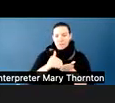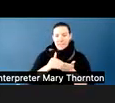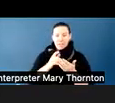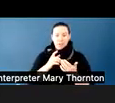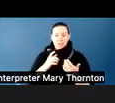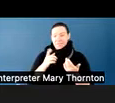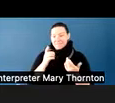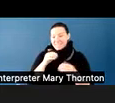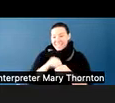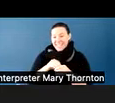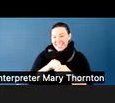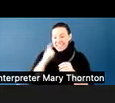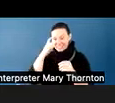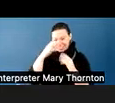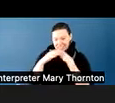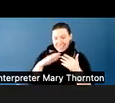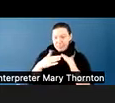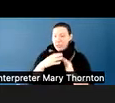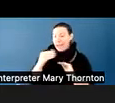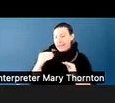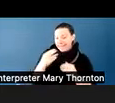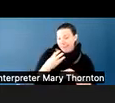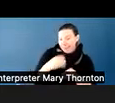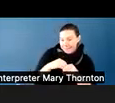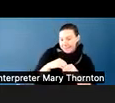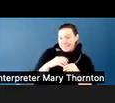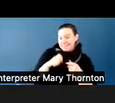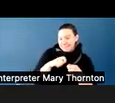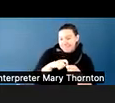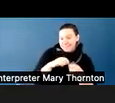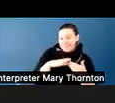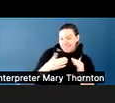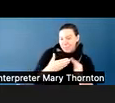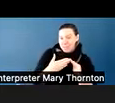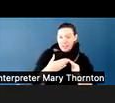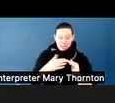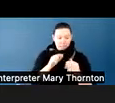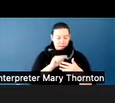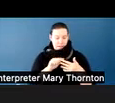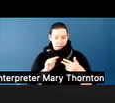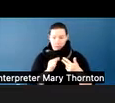may not work for every autistic student. And as we talk about the language that we use,